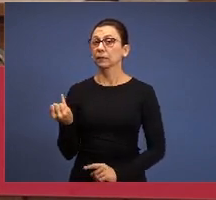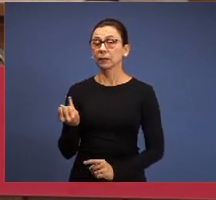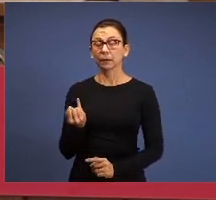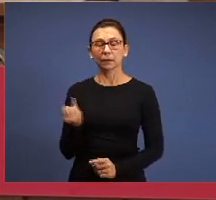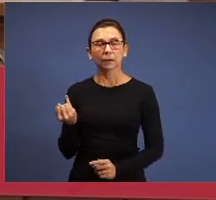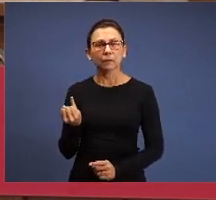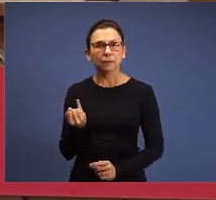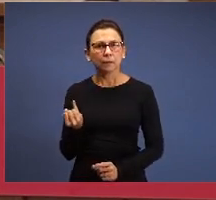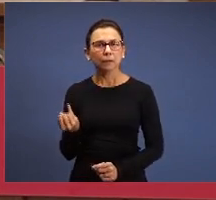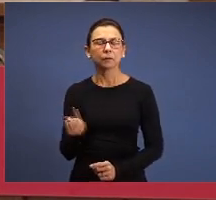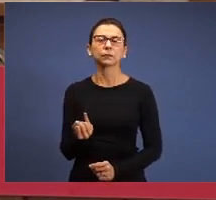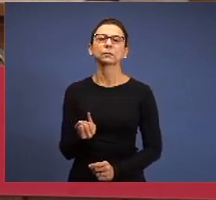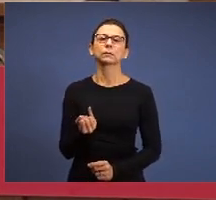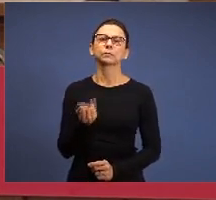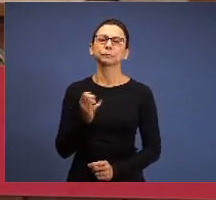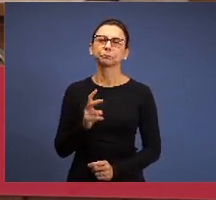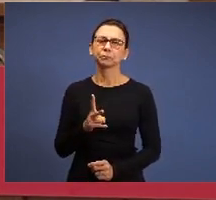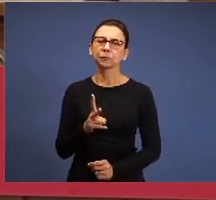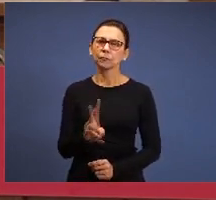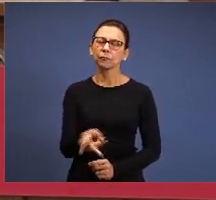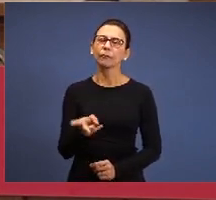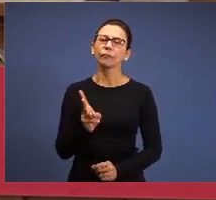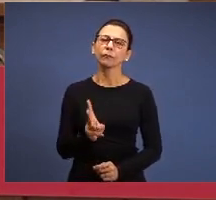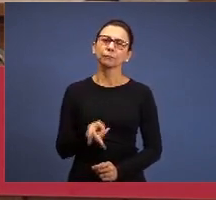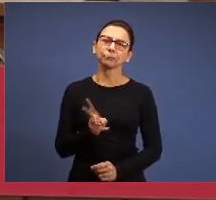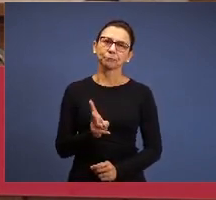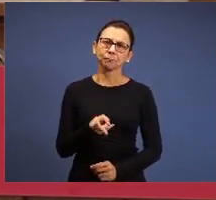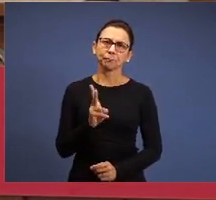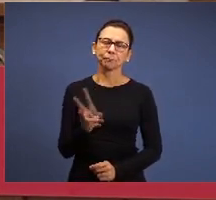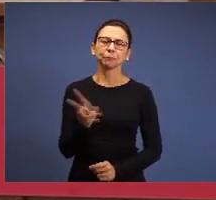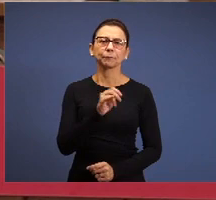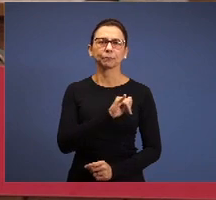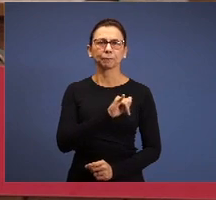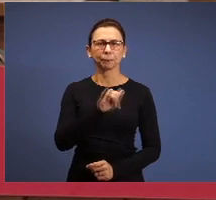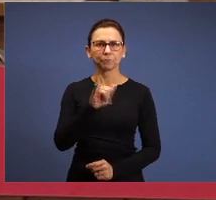what we have been talking frequently: the